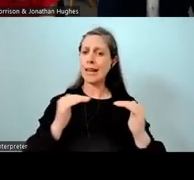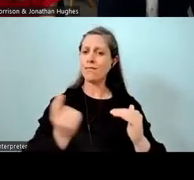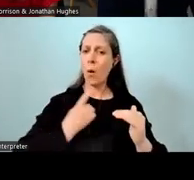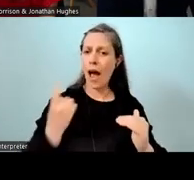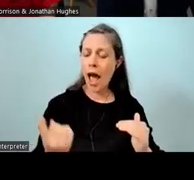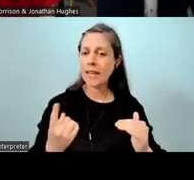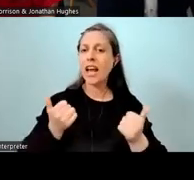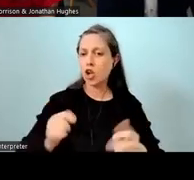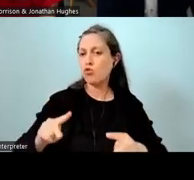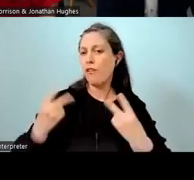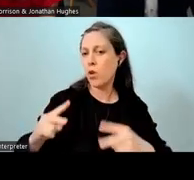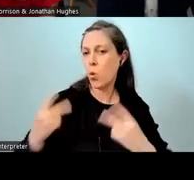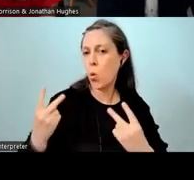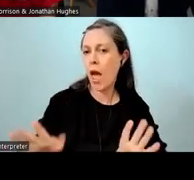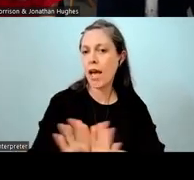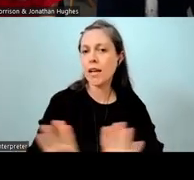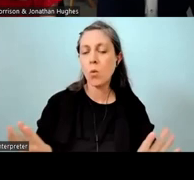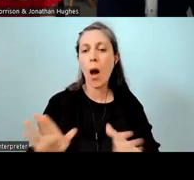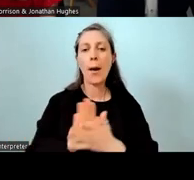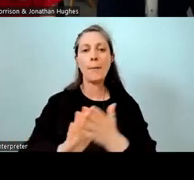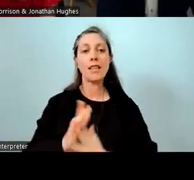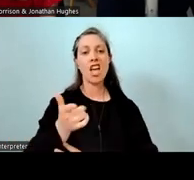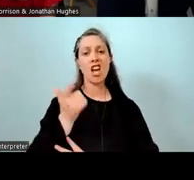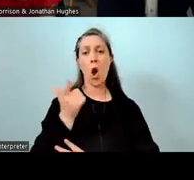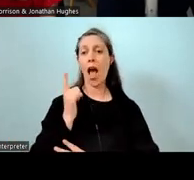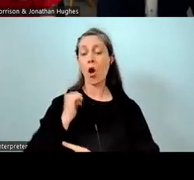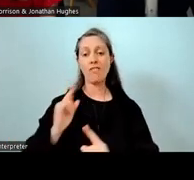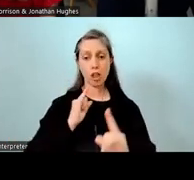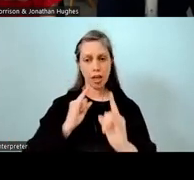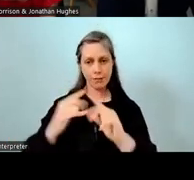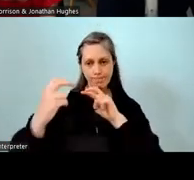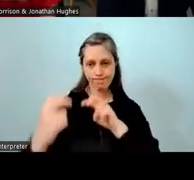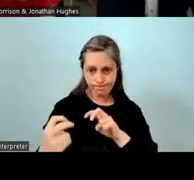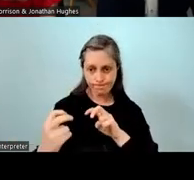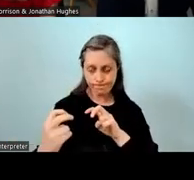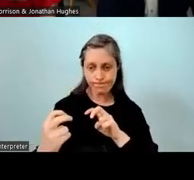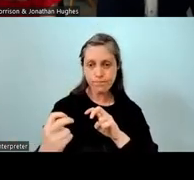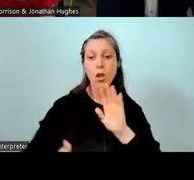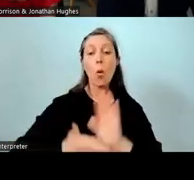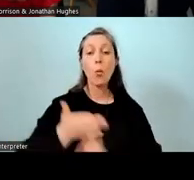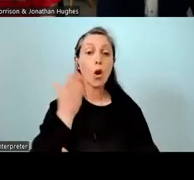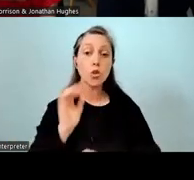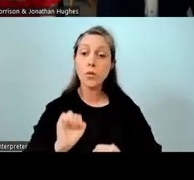that the kaiako do the interviews. We go into schools now in the local schools,